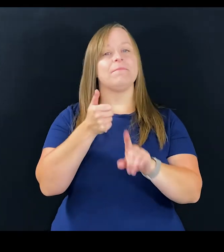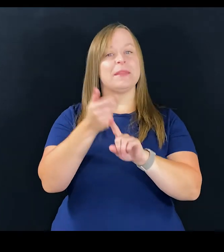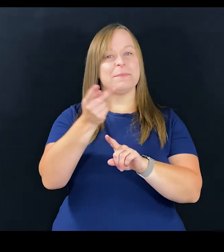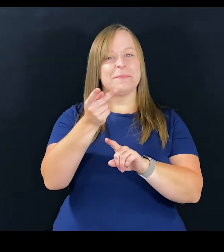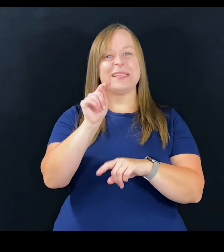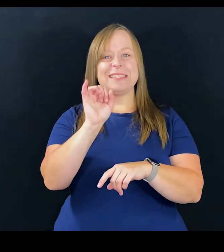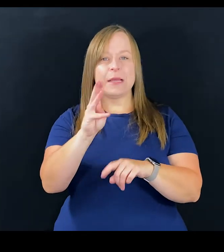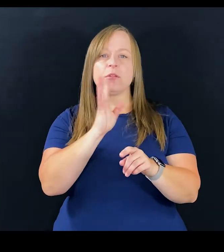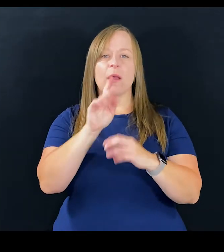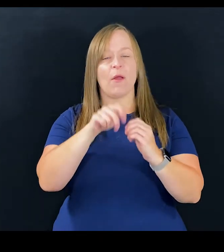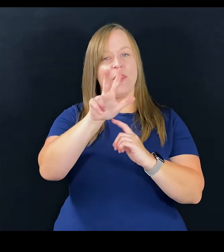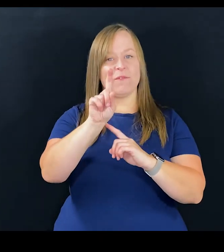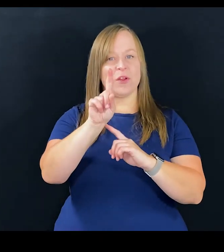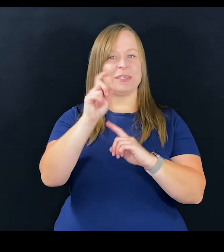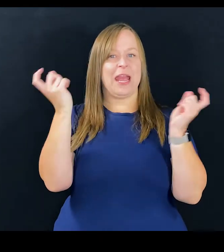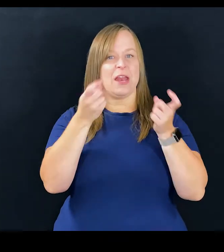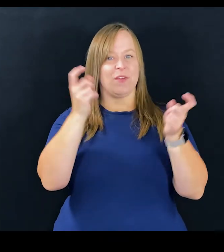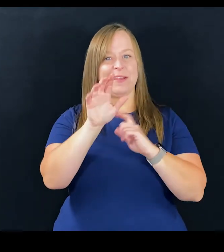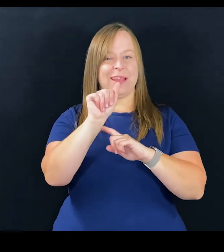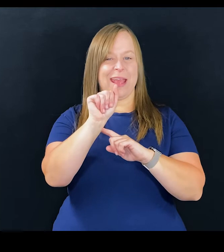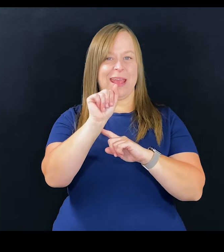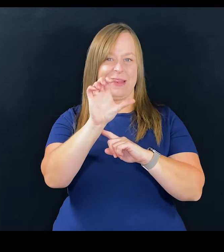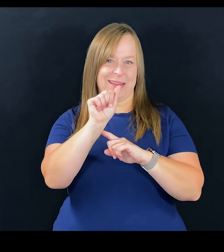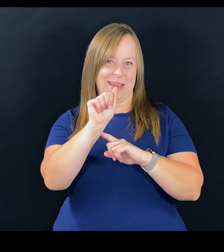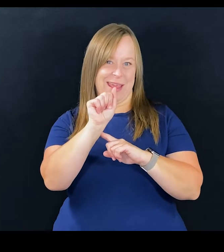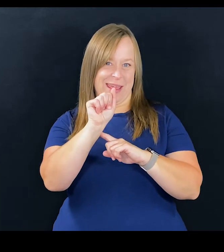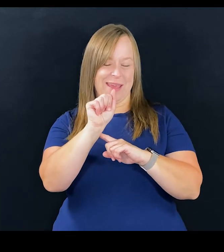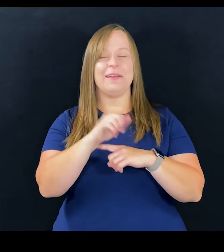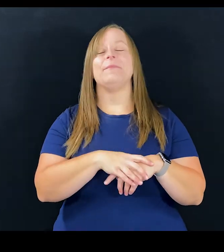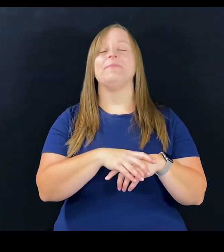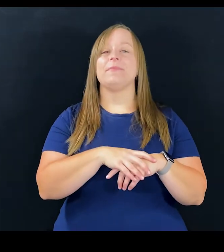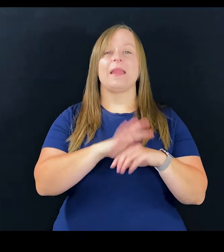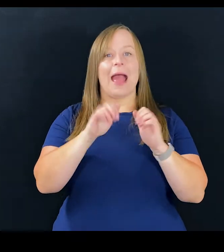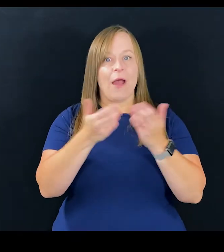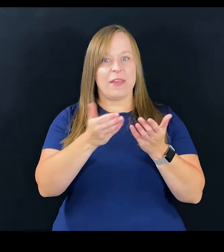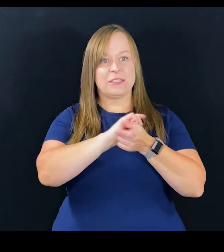He and Tim will be talking about the 31st anniversary of the Americans with Disabilities Act, how things